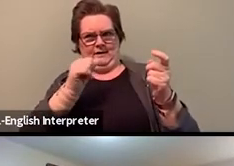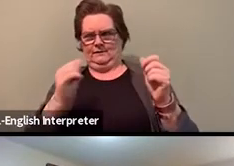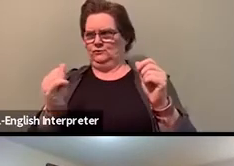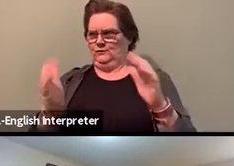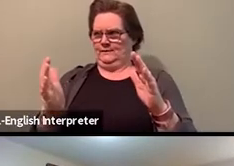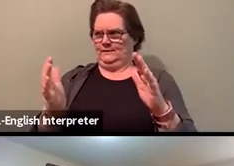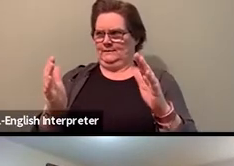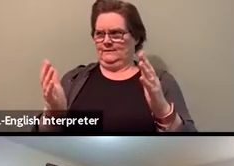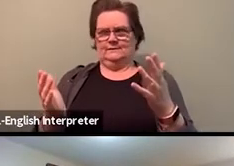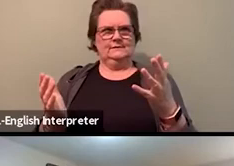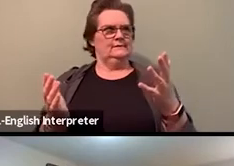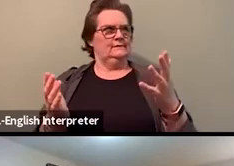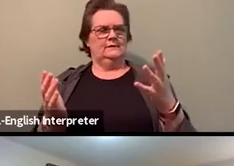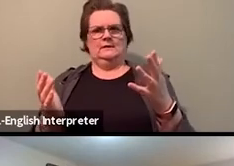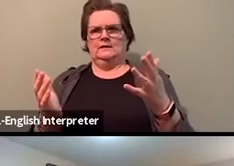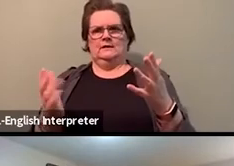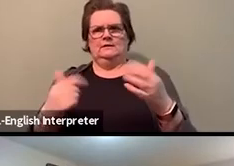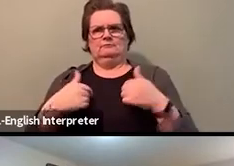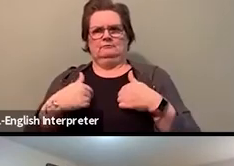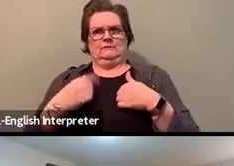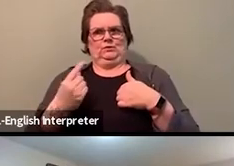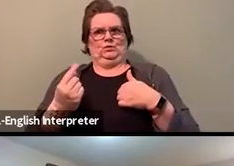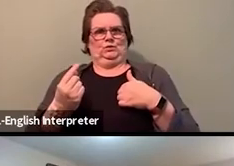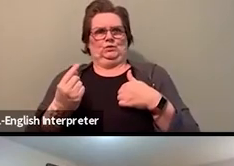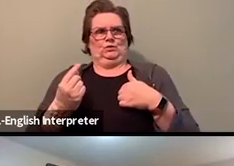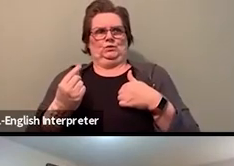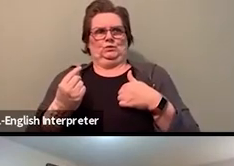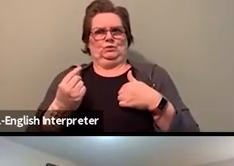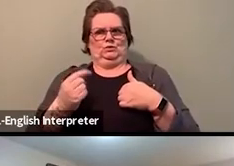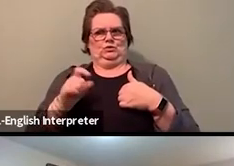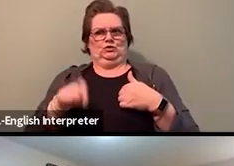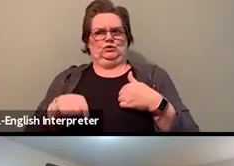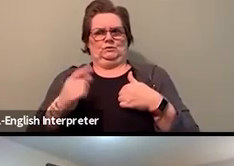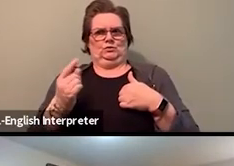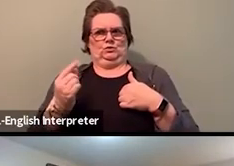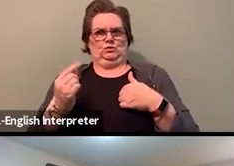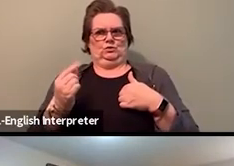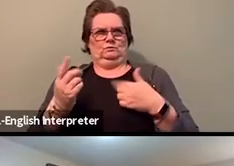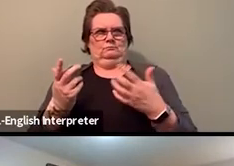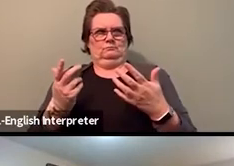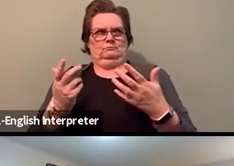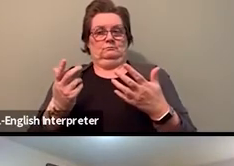from your local, and particularly white members in your local?